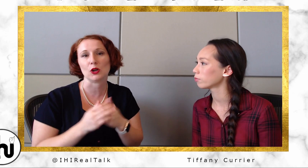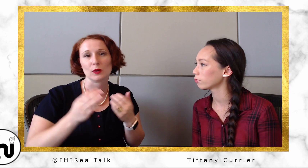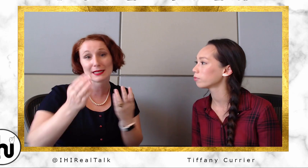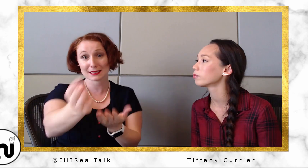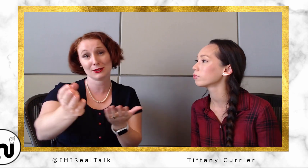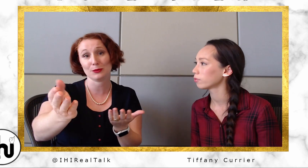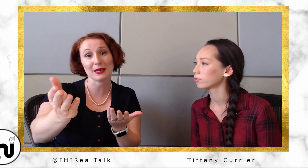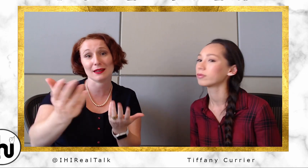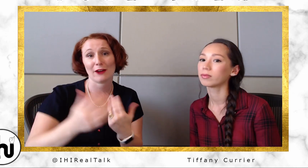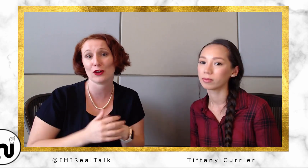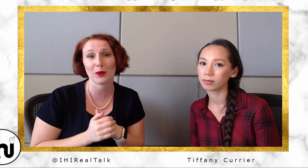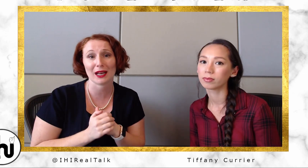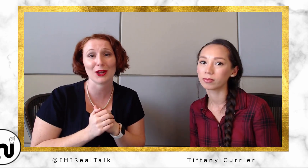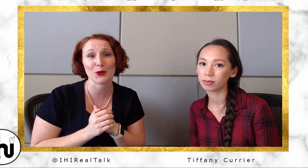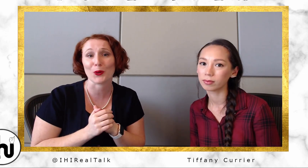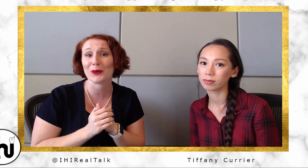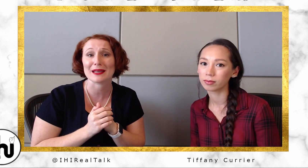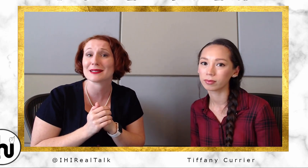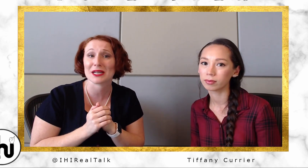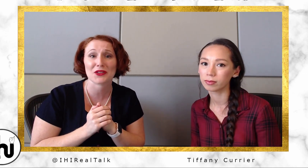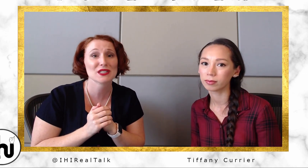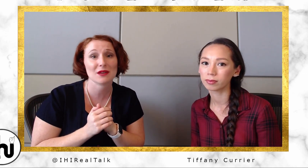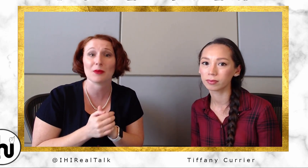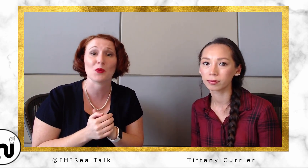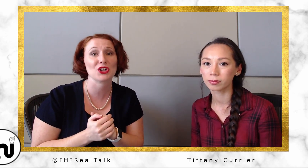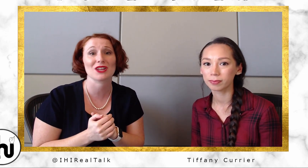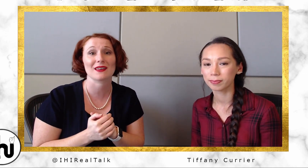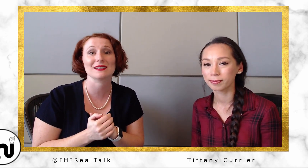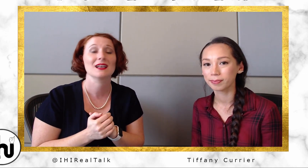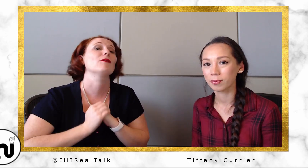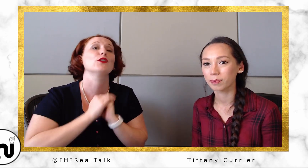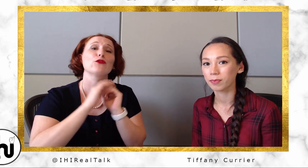get to meet everybody who is in another state who may be watching this. Feel free